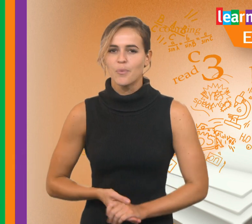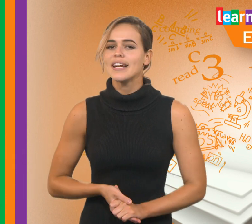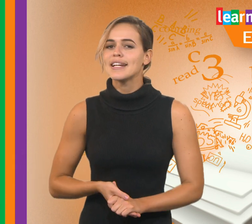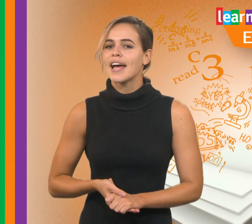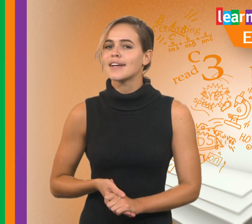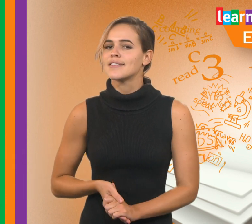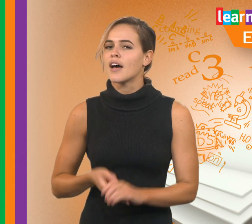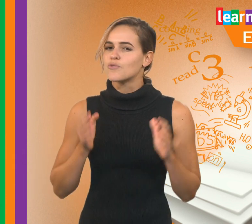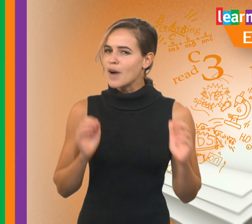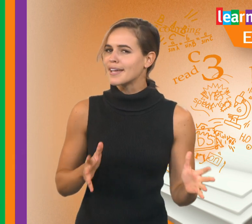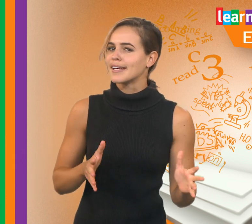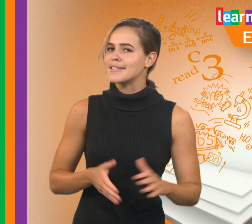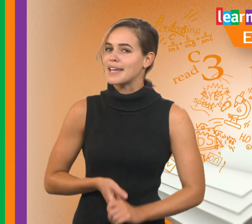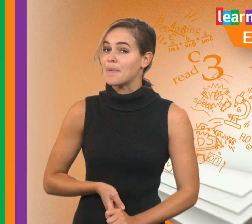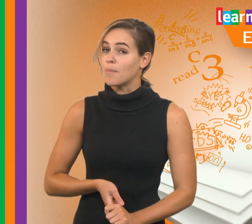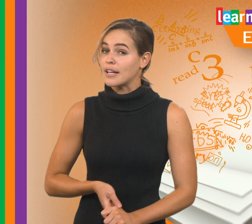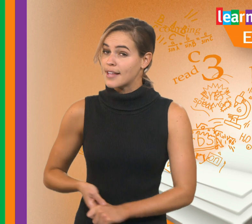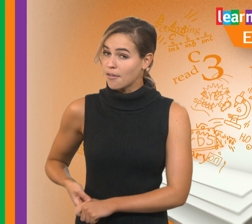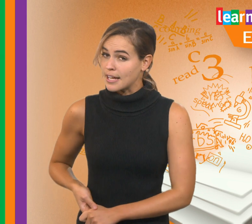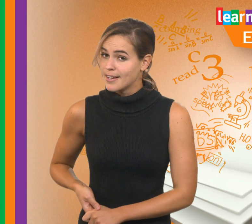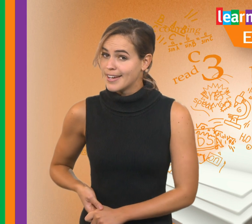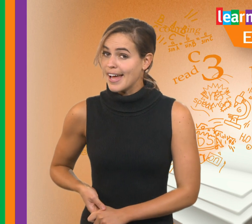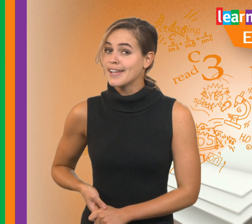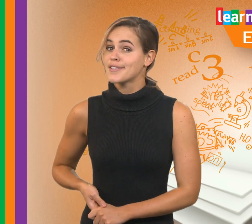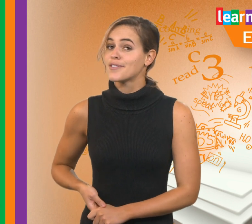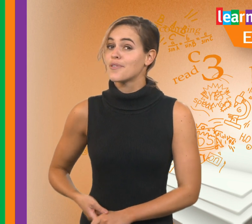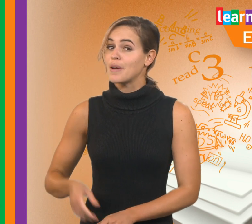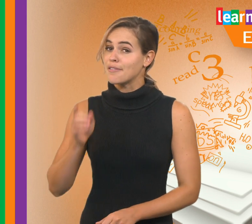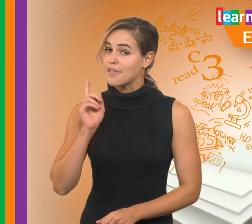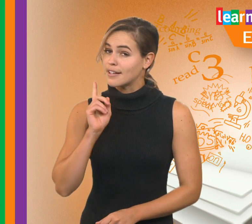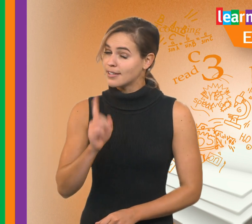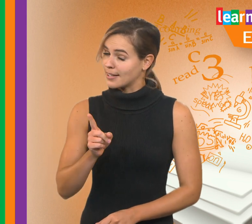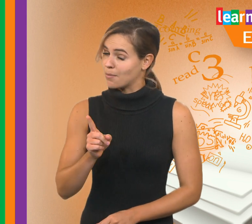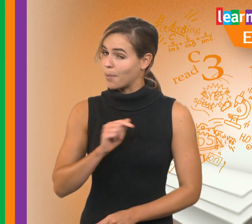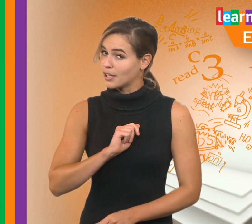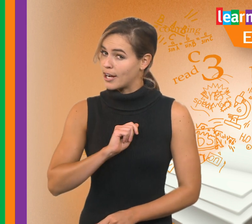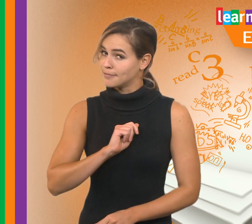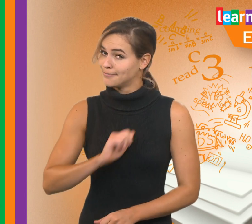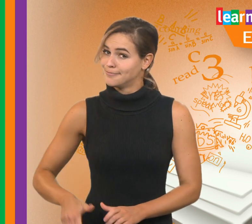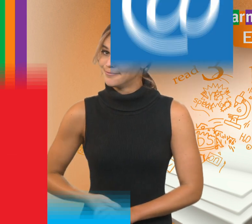We need to exercise regularly to keep our bodies healthy, and so that we can think clearly, while we’re learning.